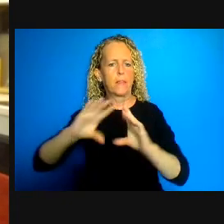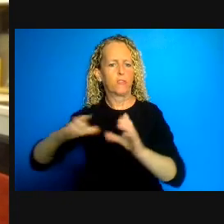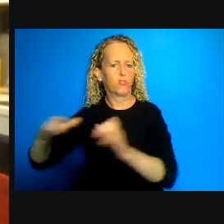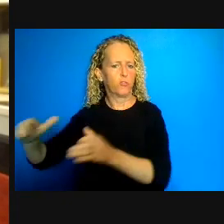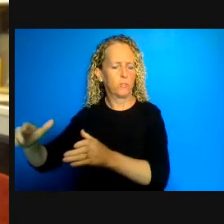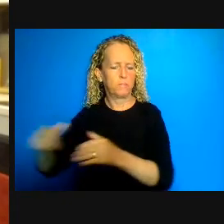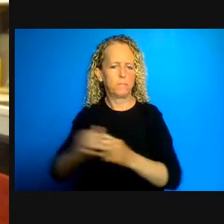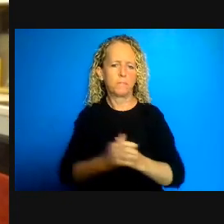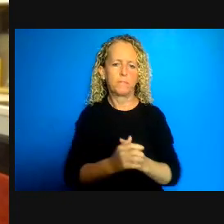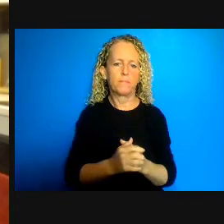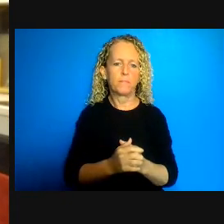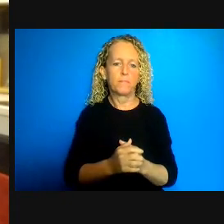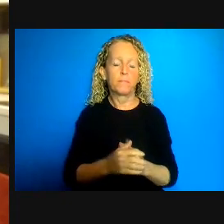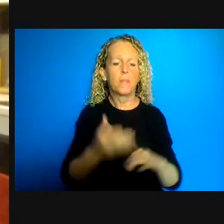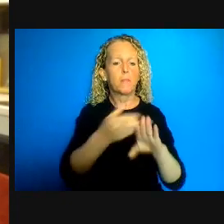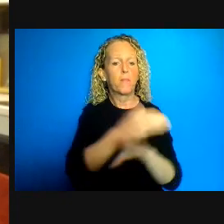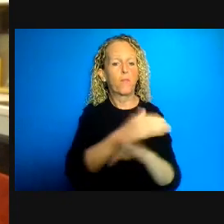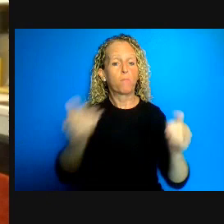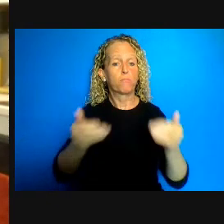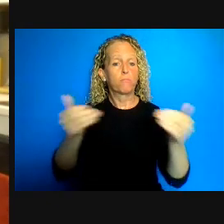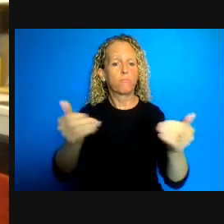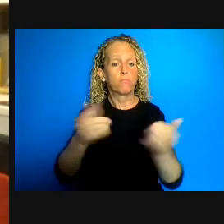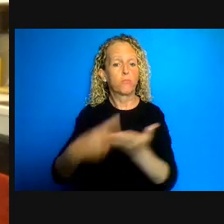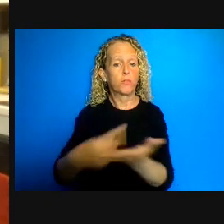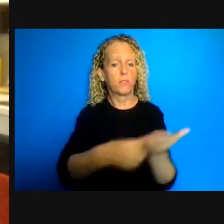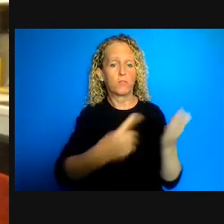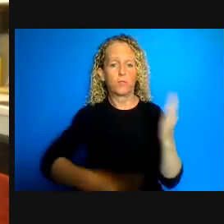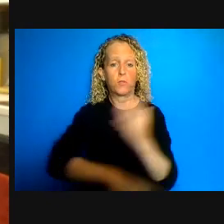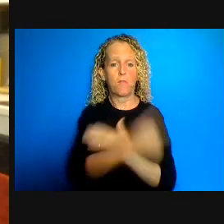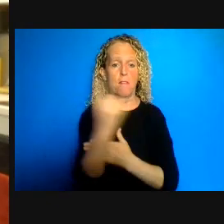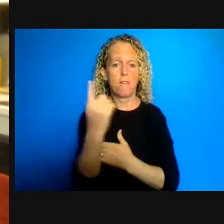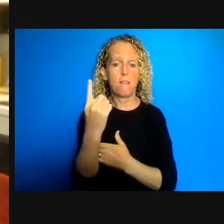discussion I would like to take the opportunity to recognize and show